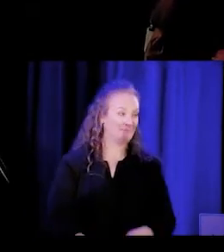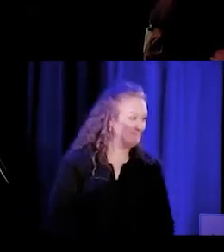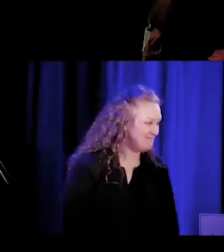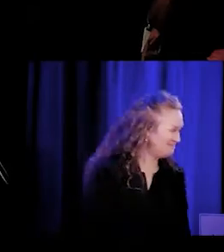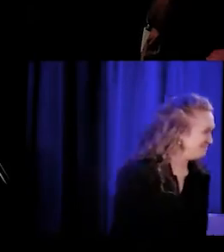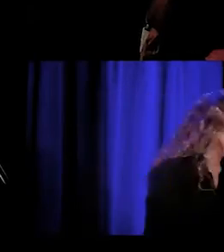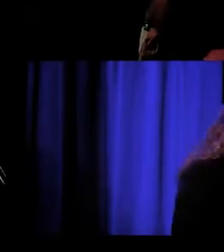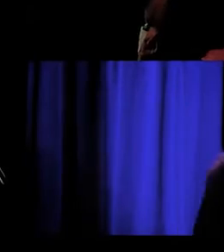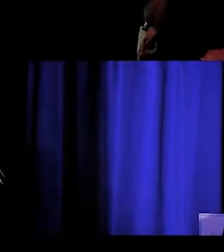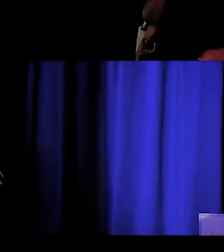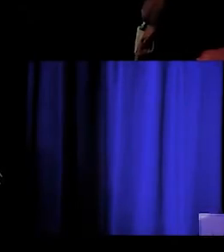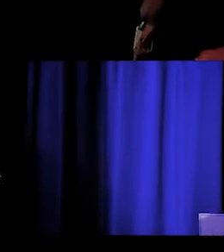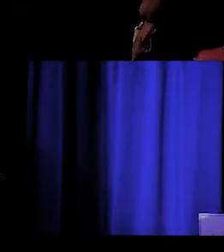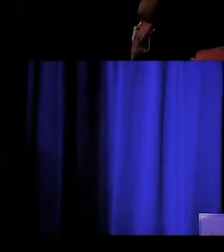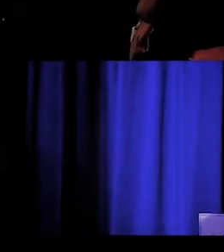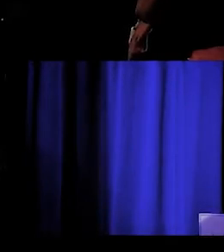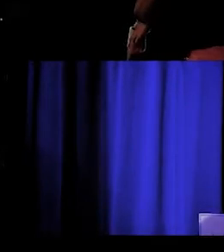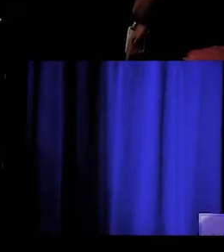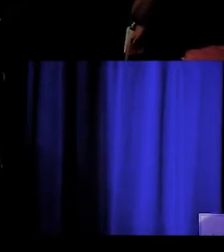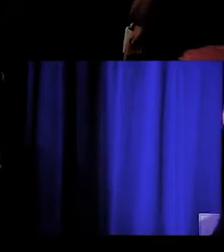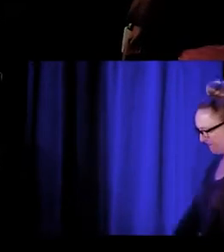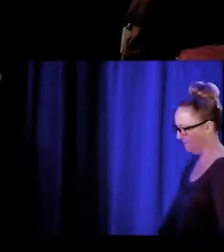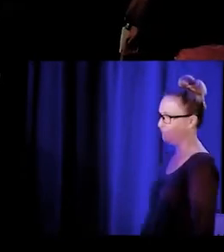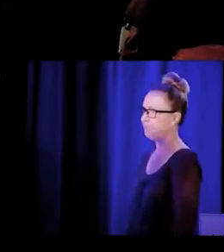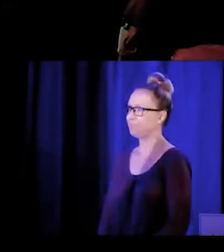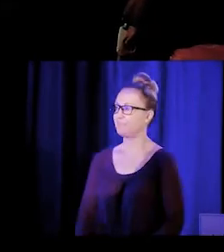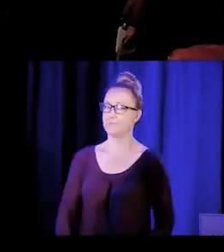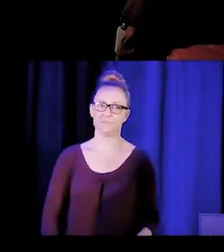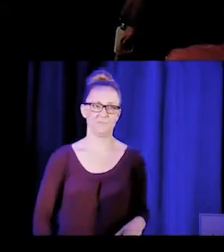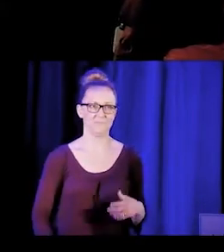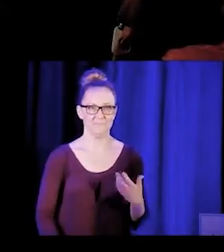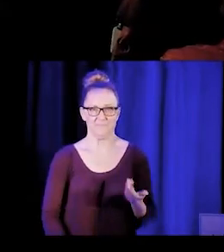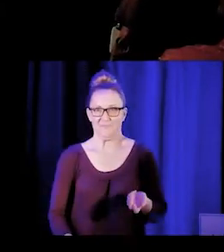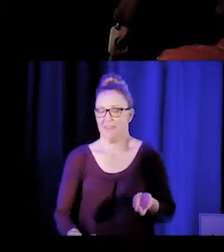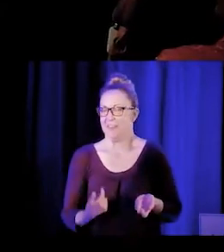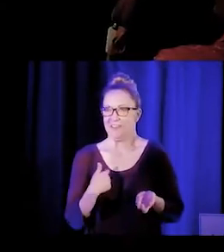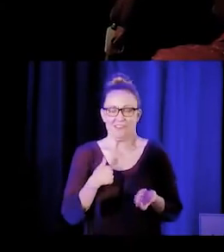Okay, so I just talked and it's our wrap time,